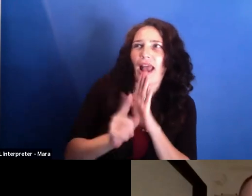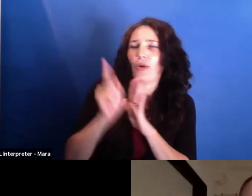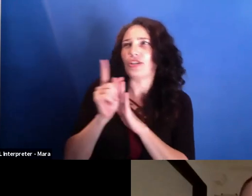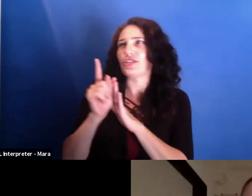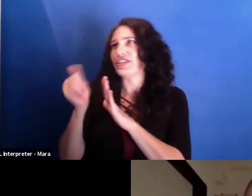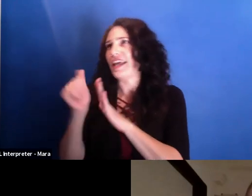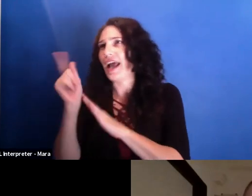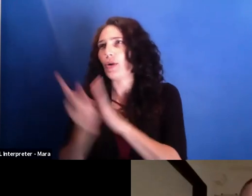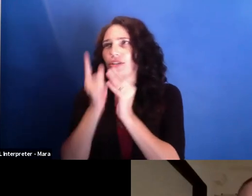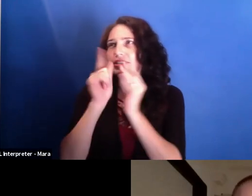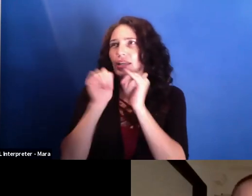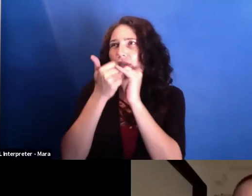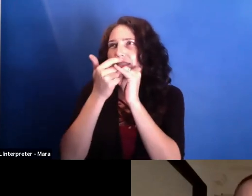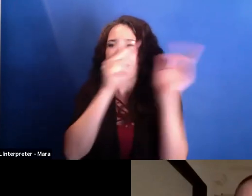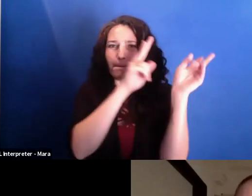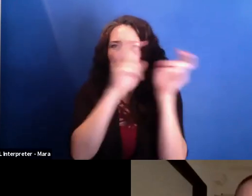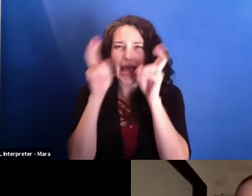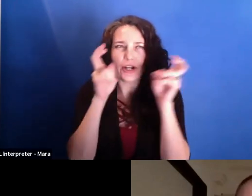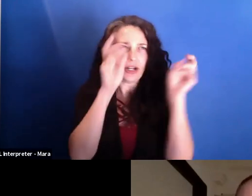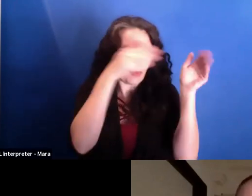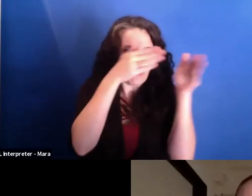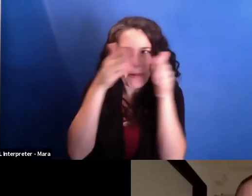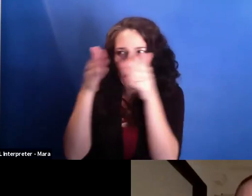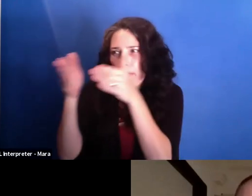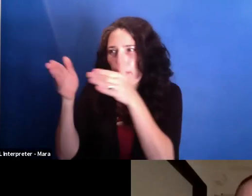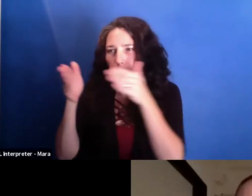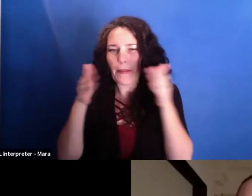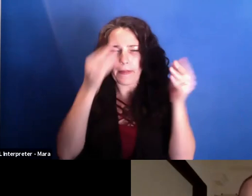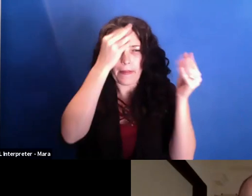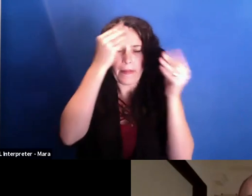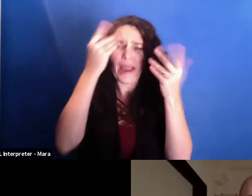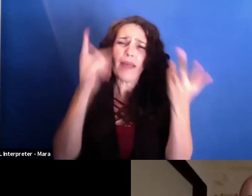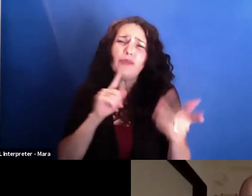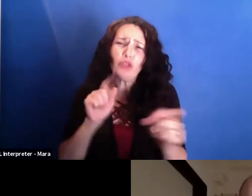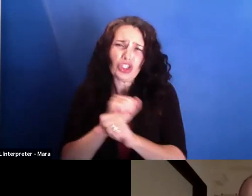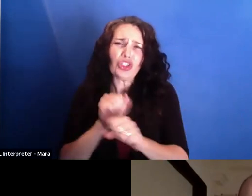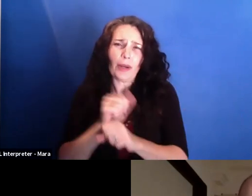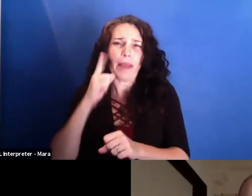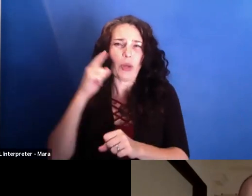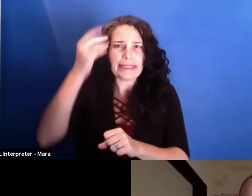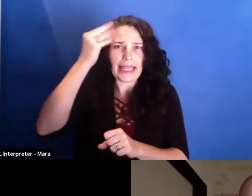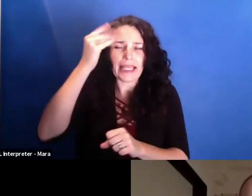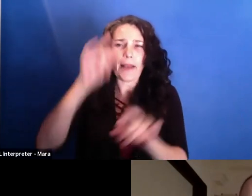For sure, but most of all I try to work